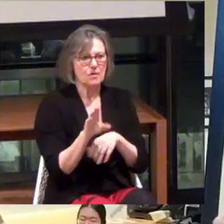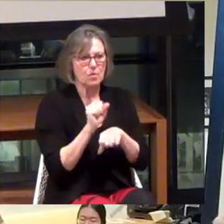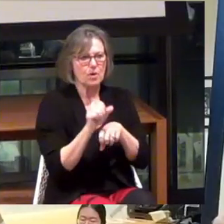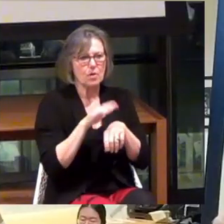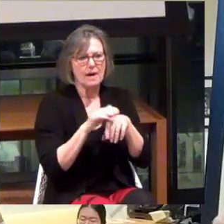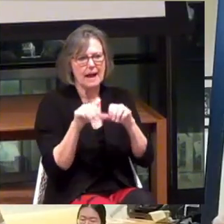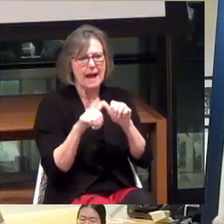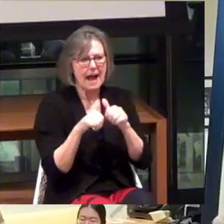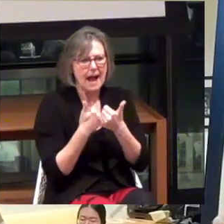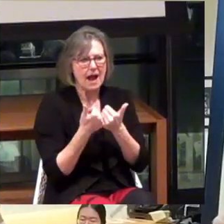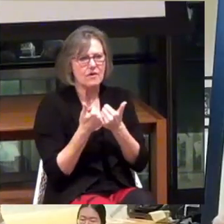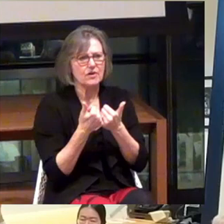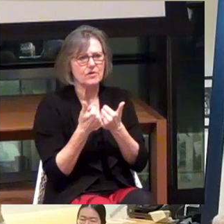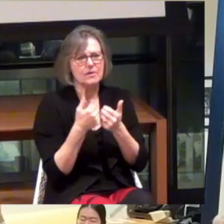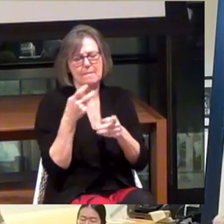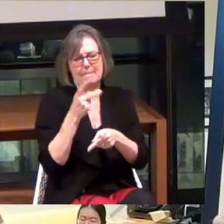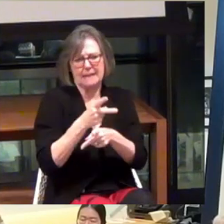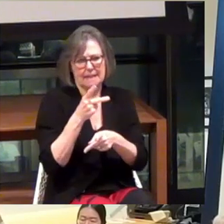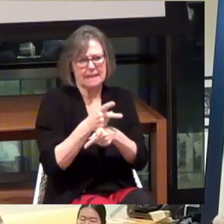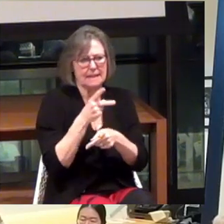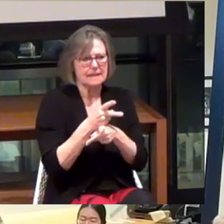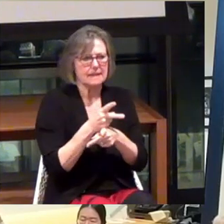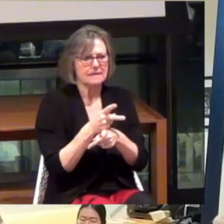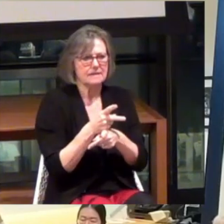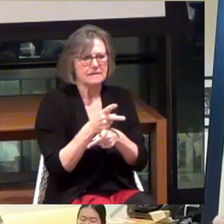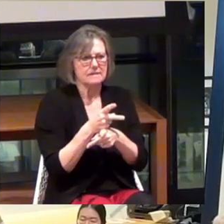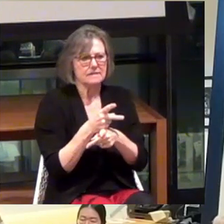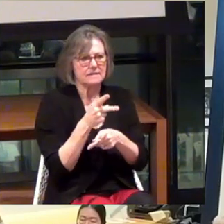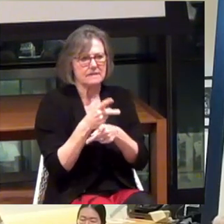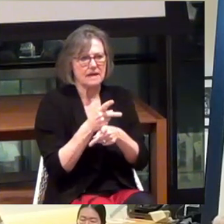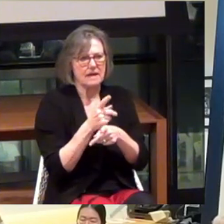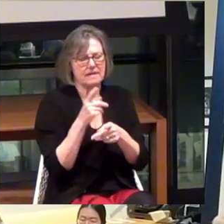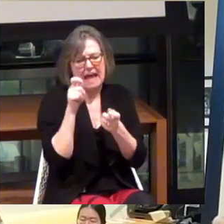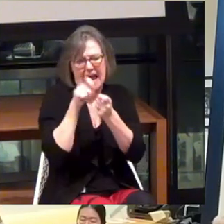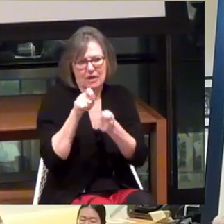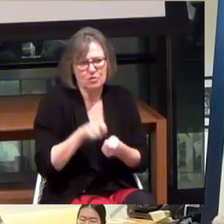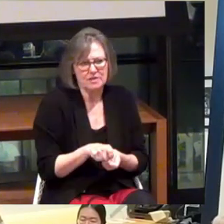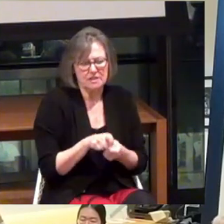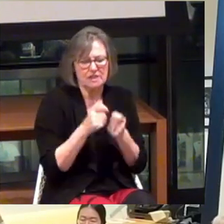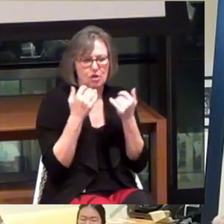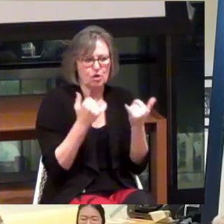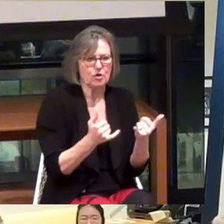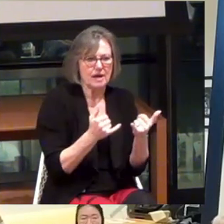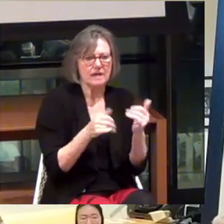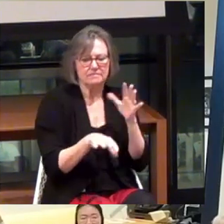How you're going about maintaining the accuracy of it currently and discovering new players